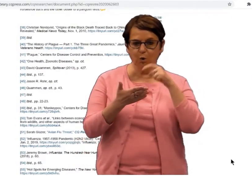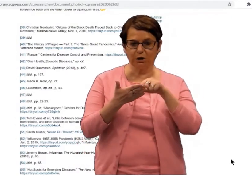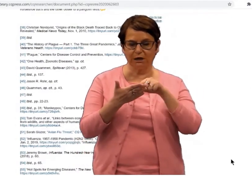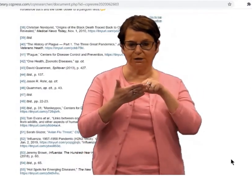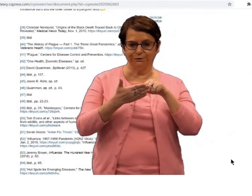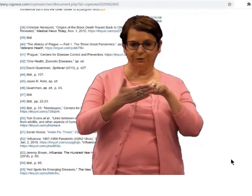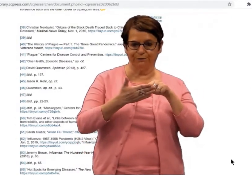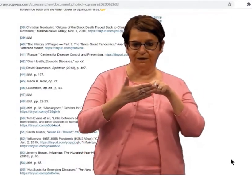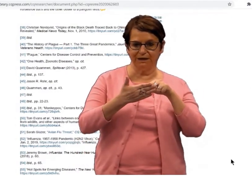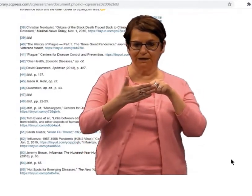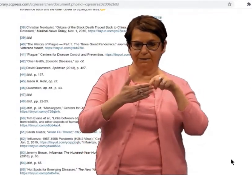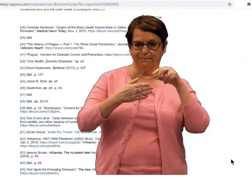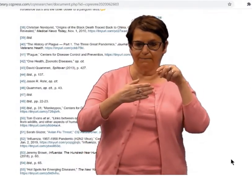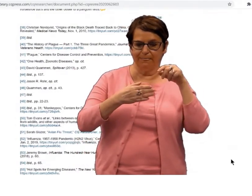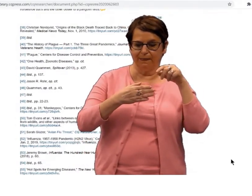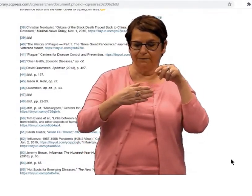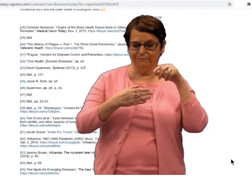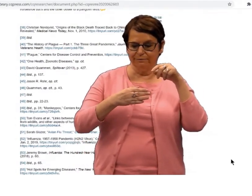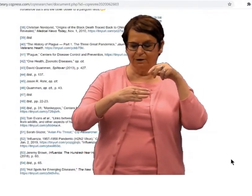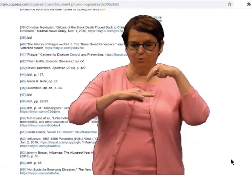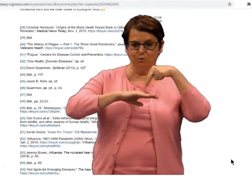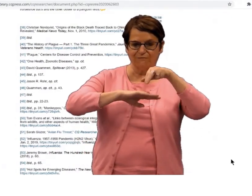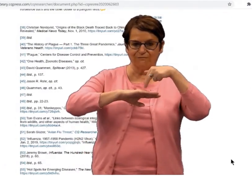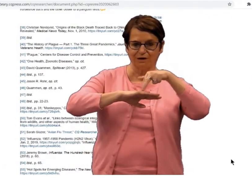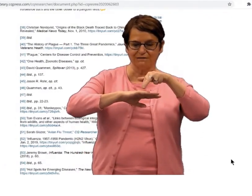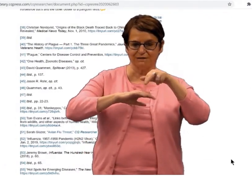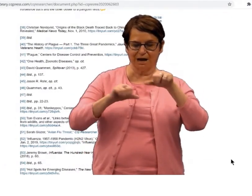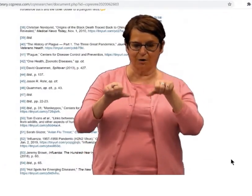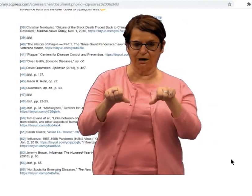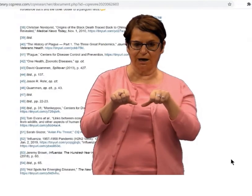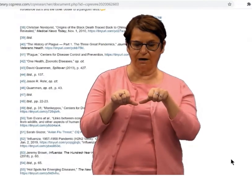Also I want you to notice the reference area.